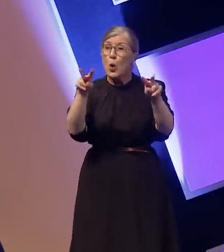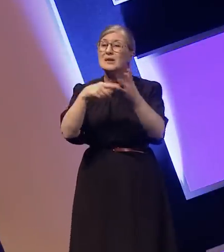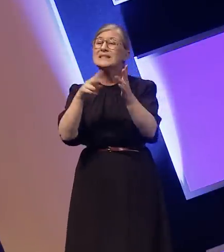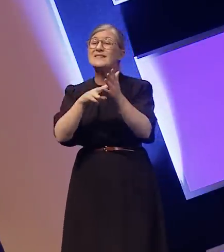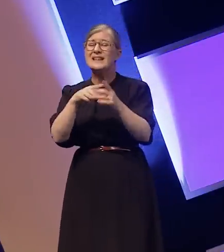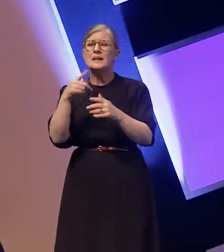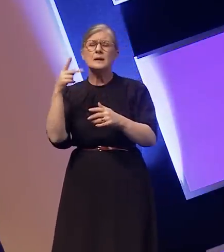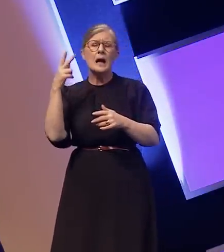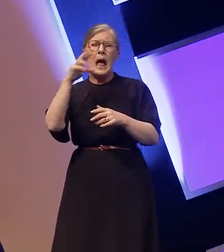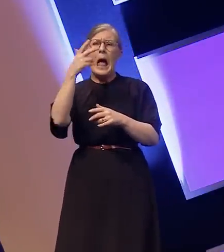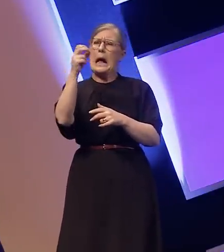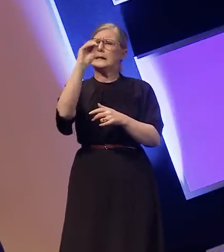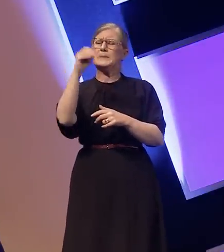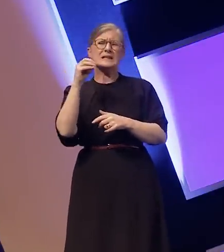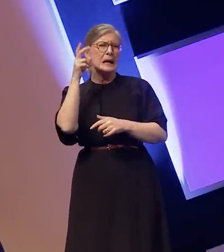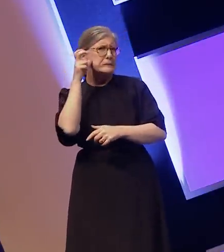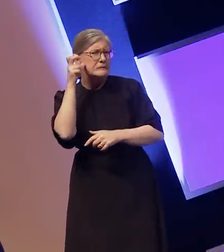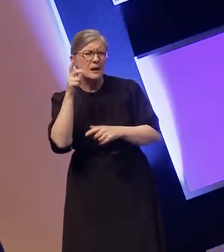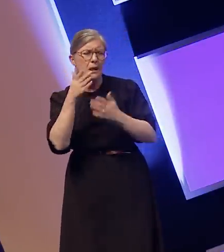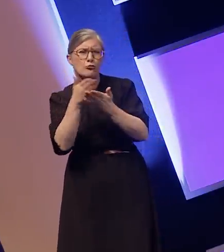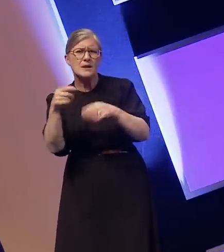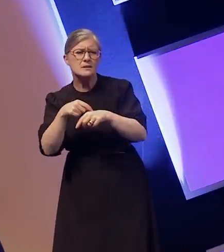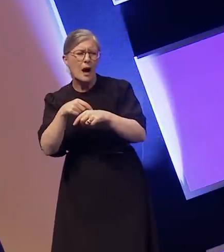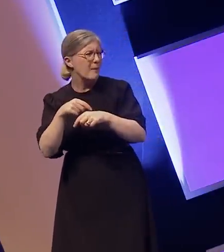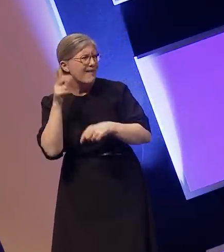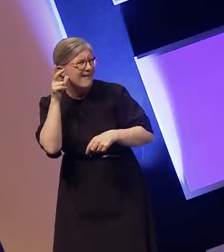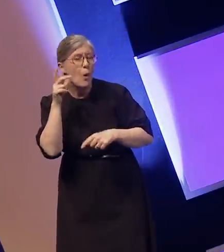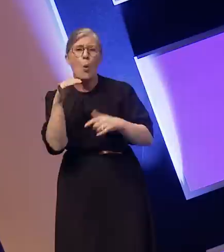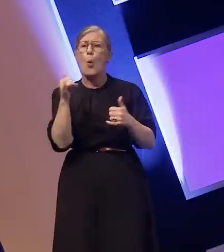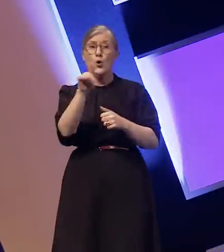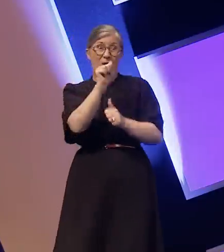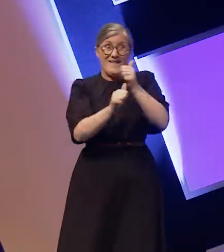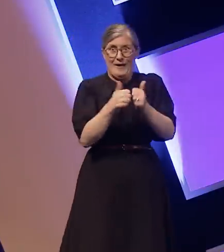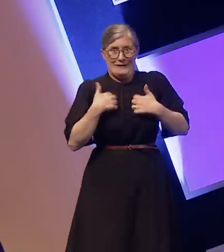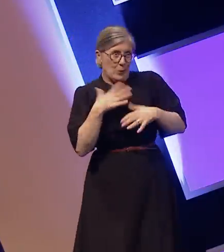And what about if a really important episode was completely blurry, and you complained, but